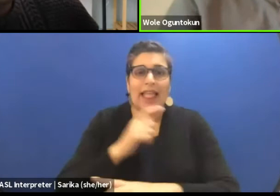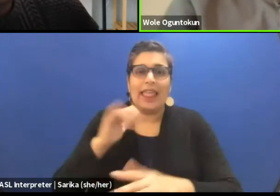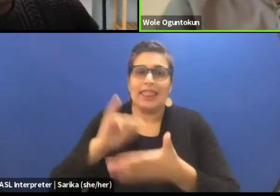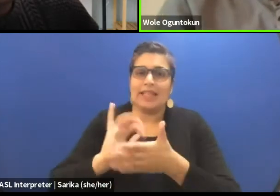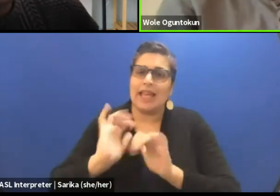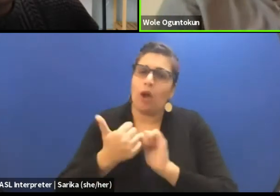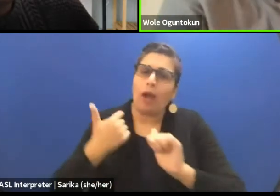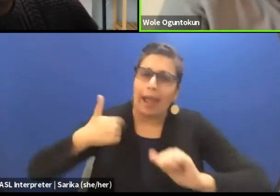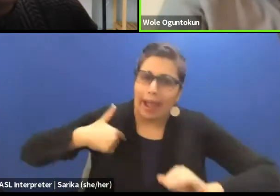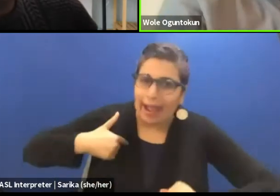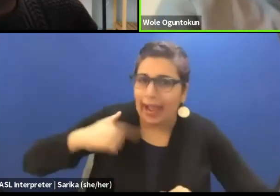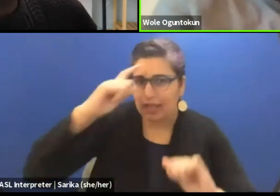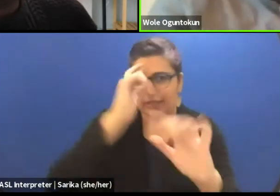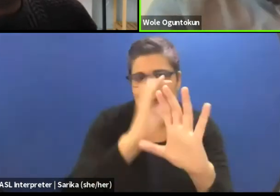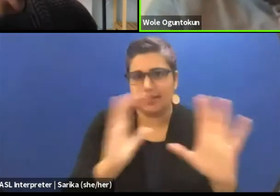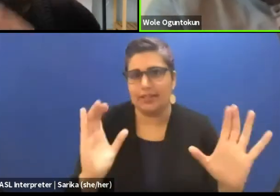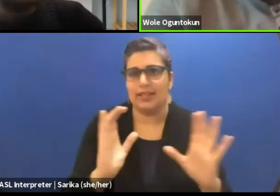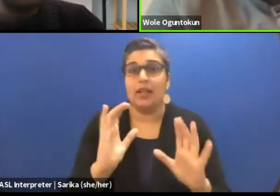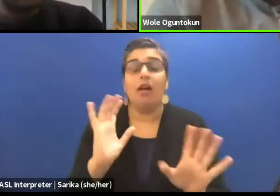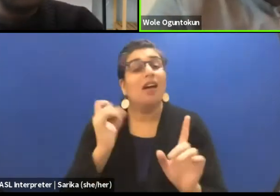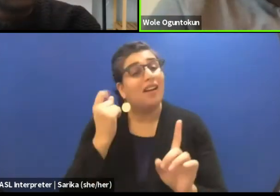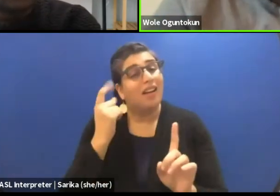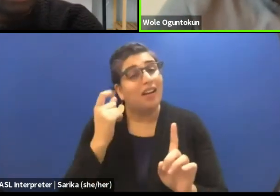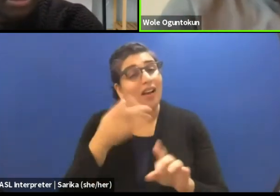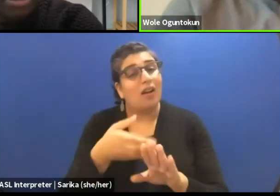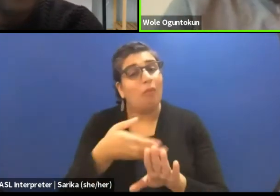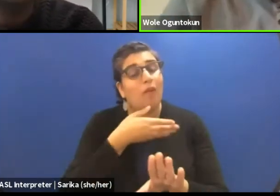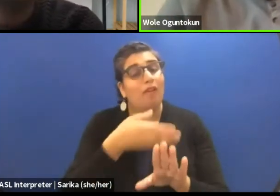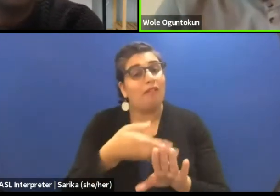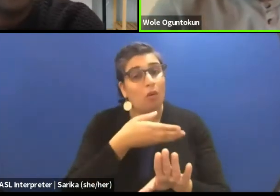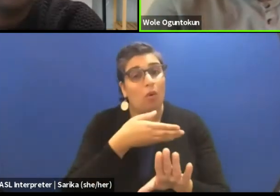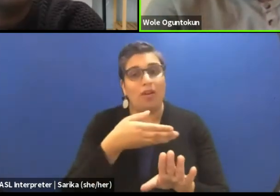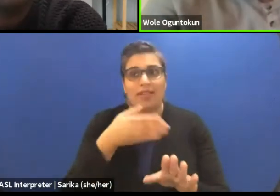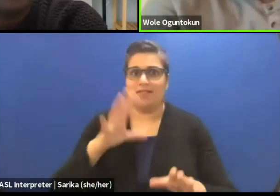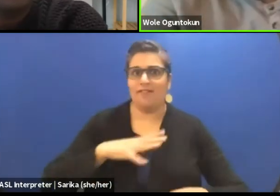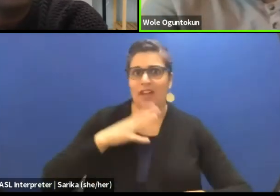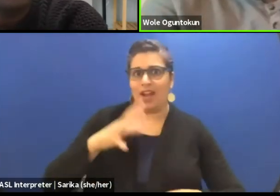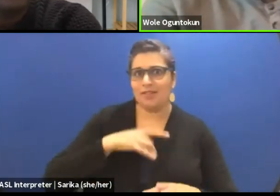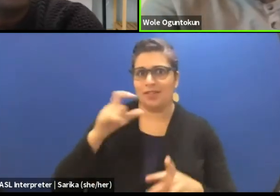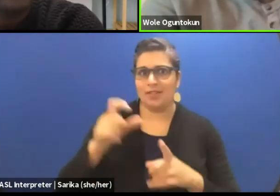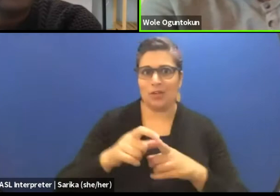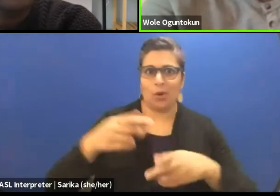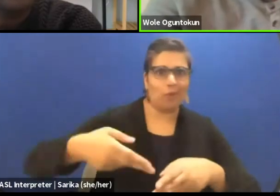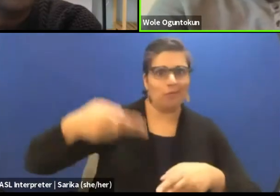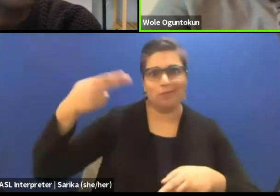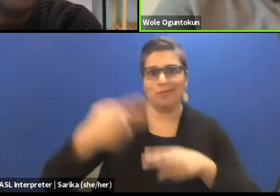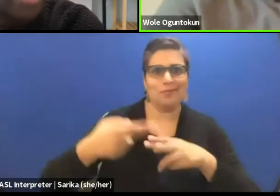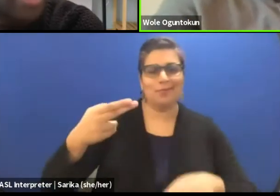That is how I see it. Now before this fancy term came, before eggheads like Taiwo